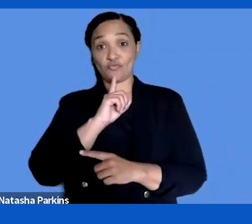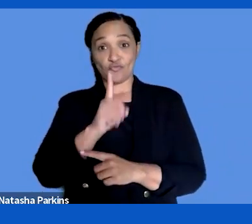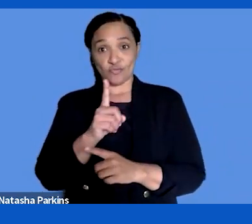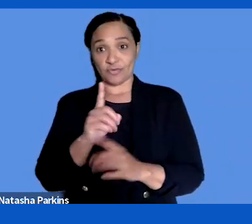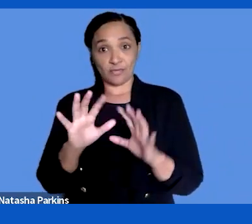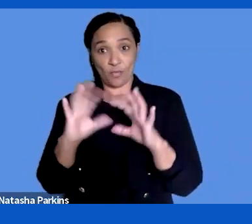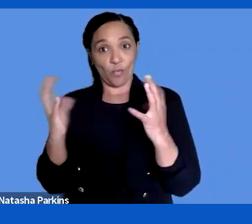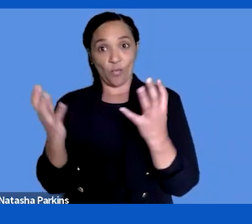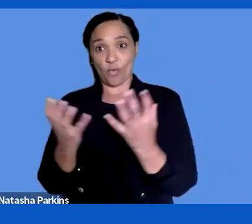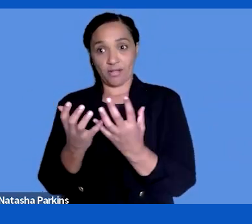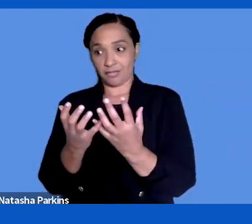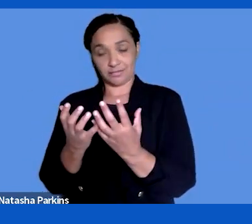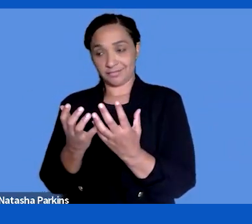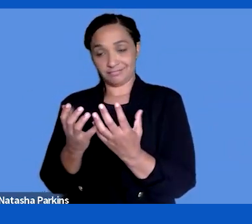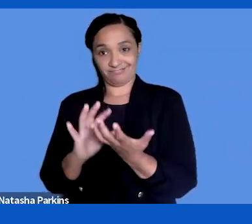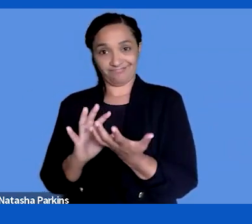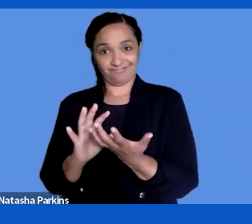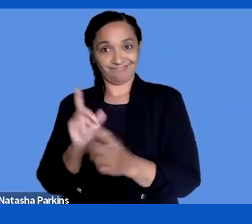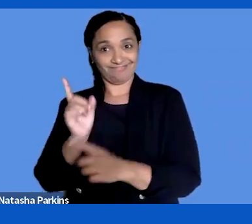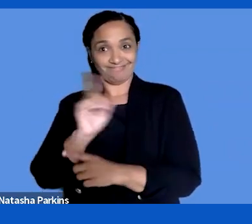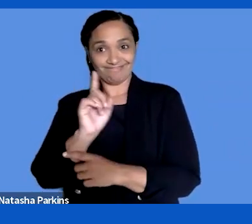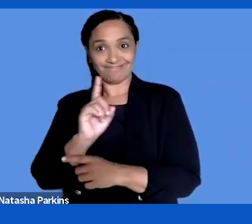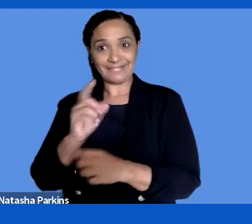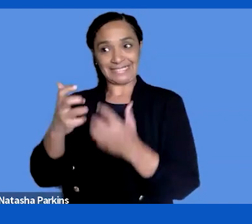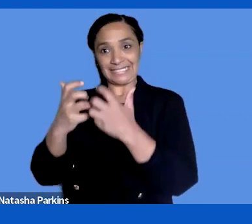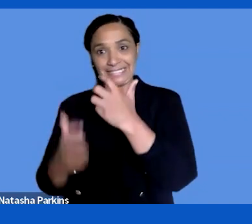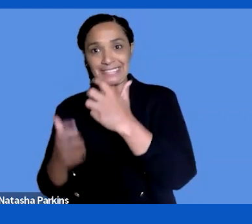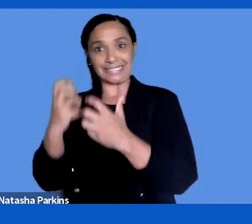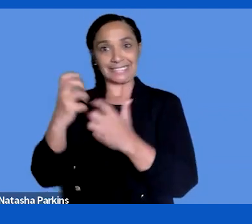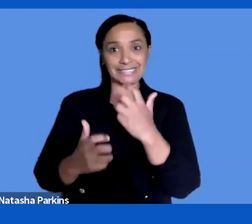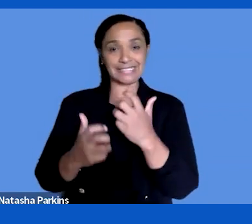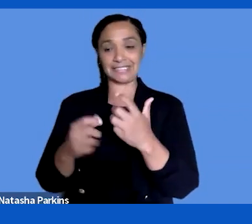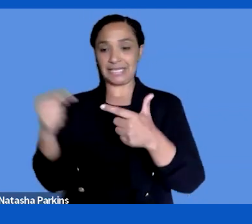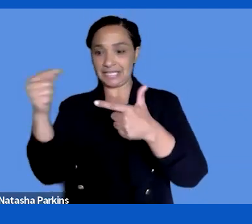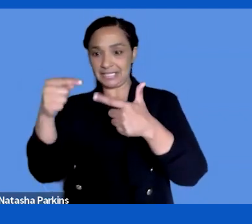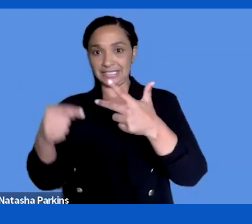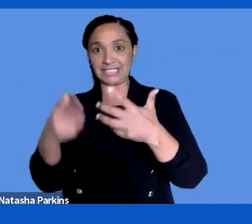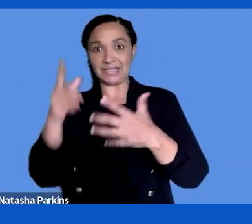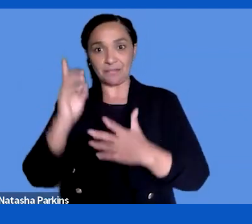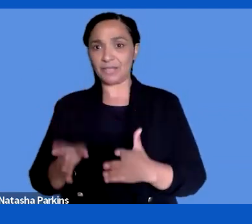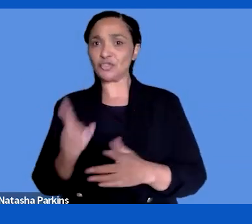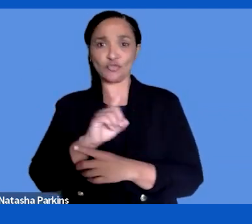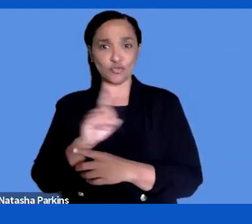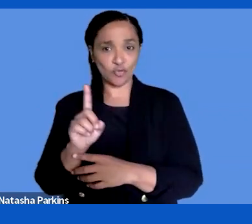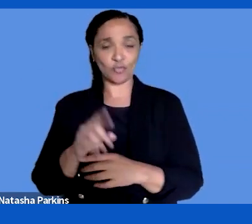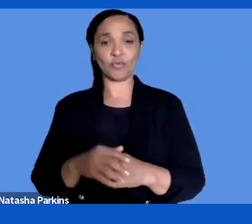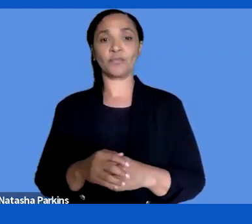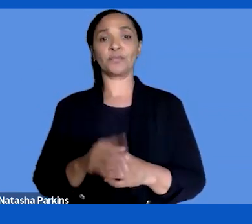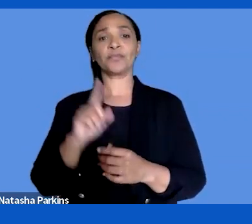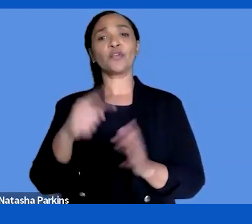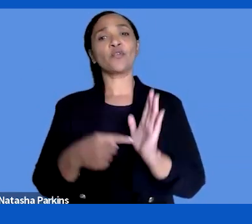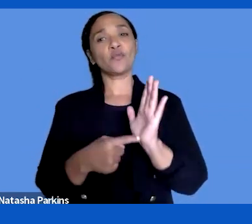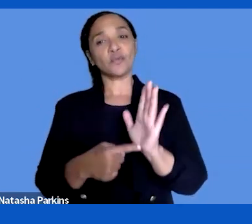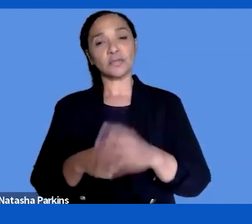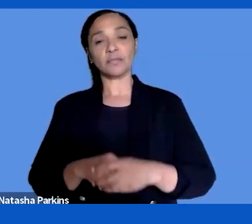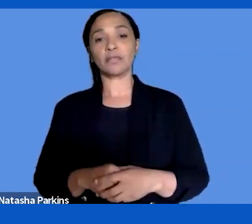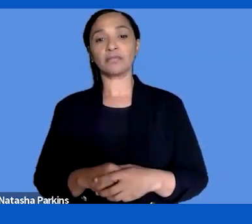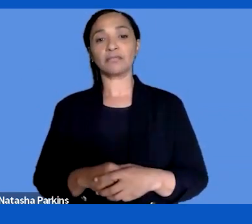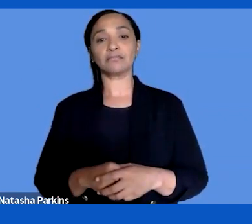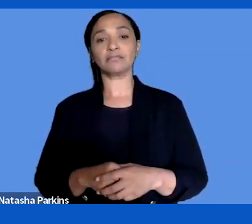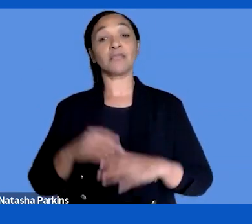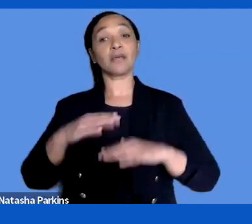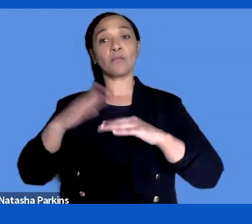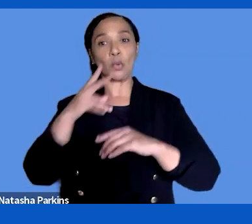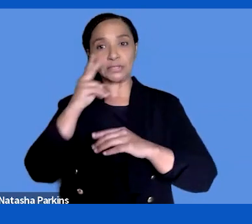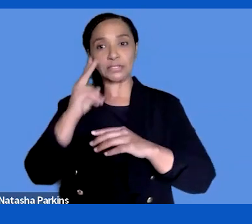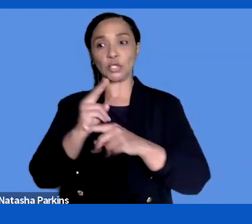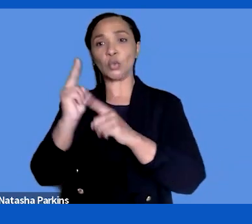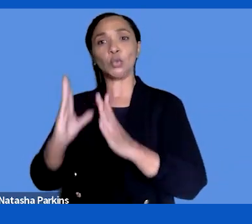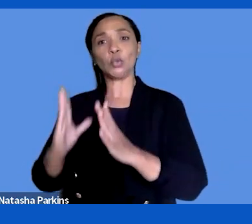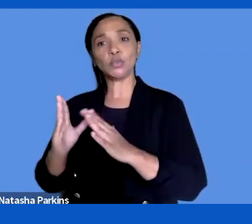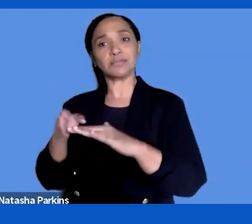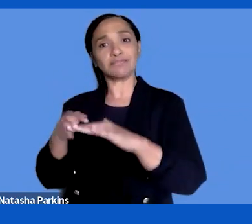is not an either or thing. Especially in the feel of usability, something might be difficult to